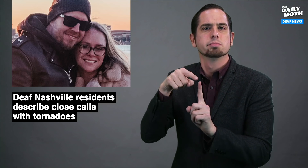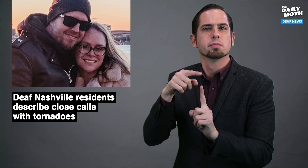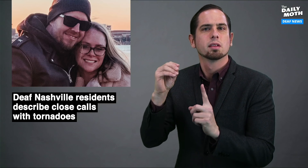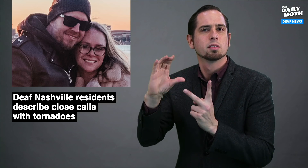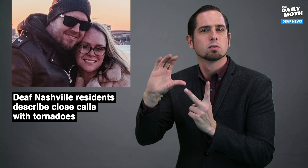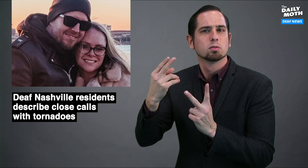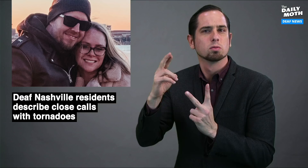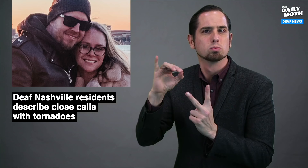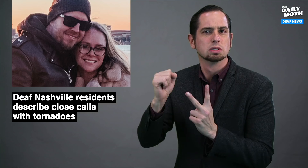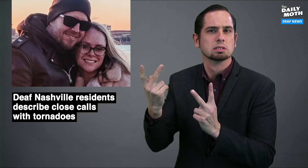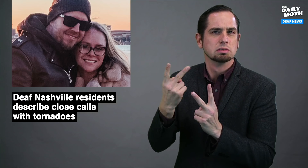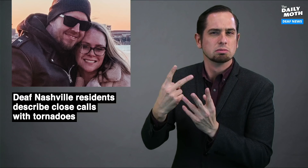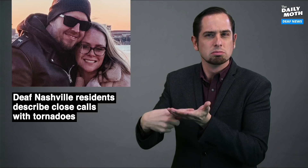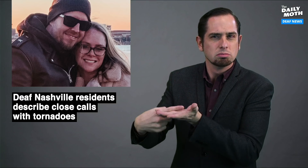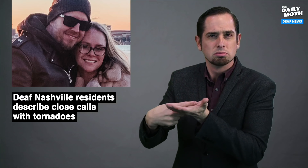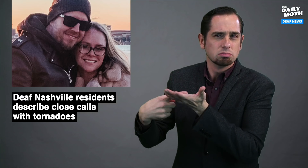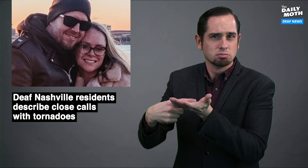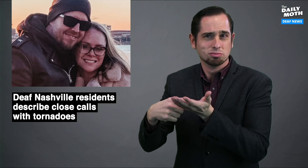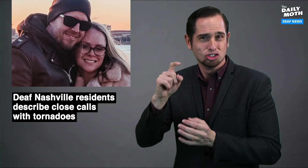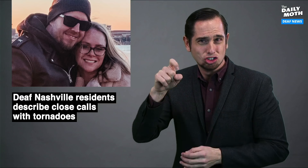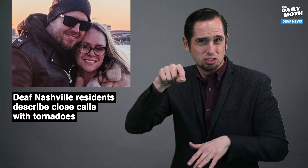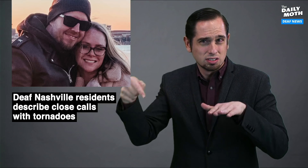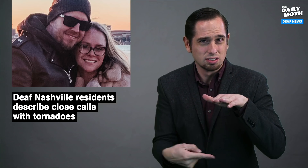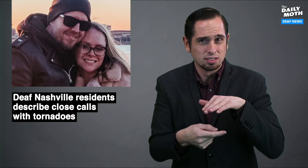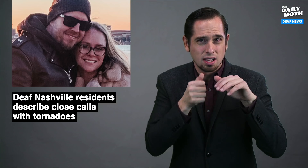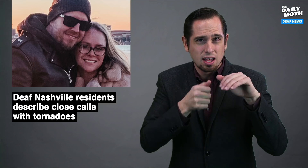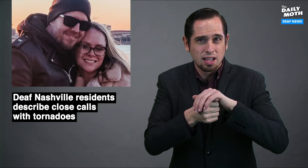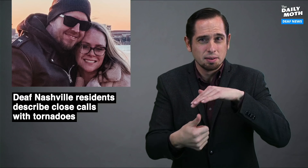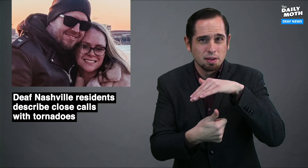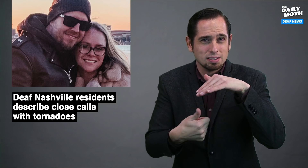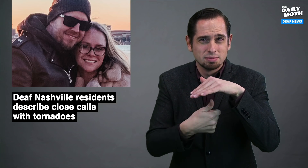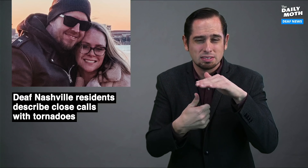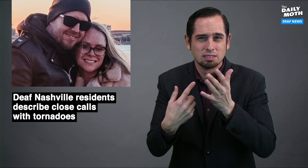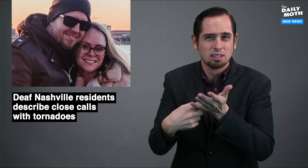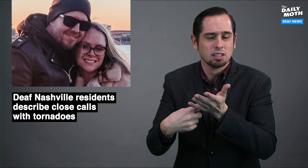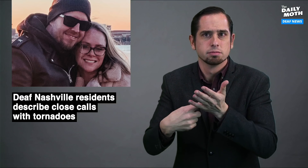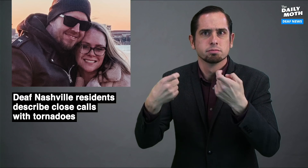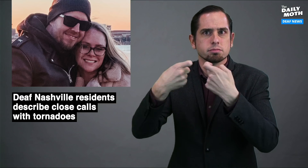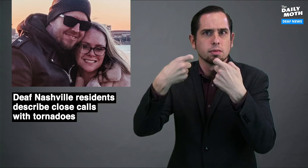She and Chris debated if they should hide in the basement -